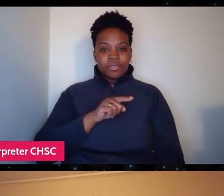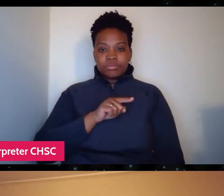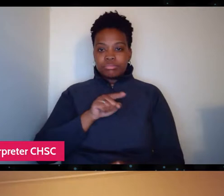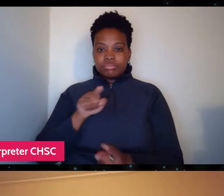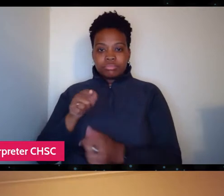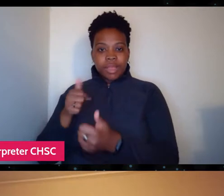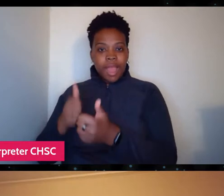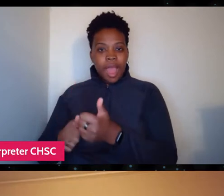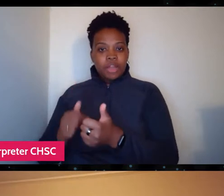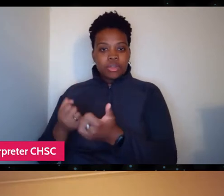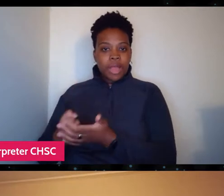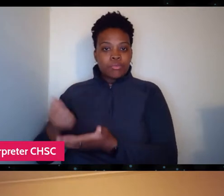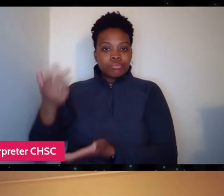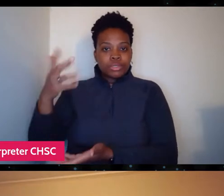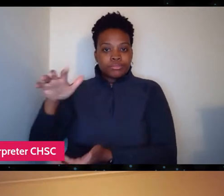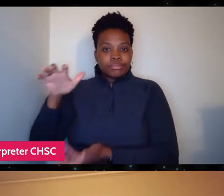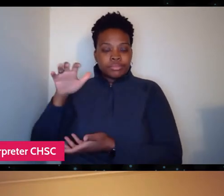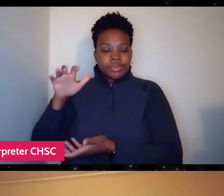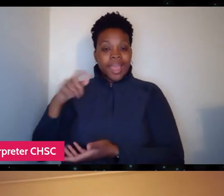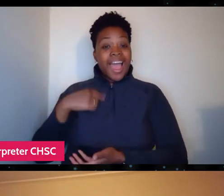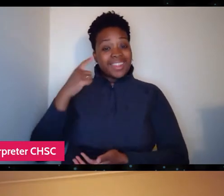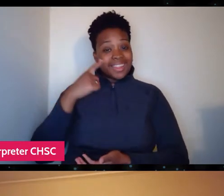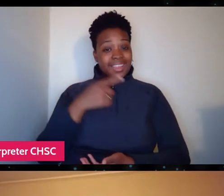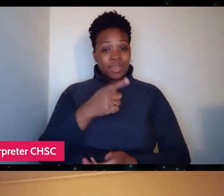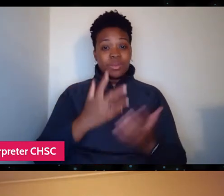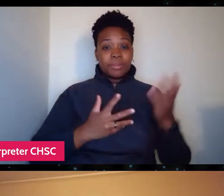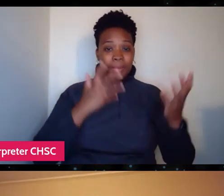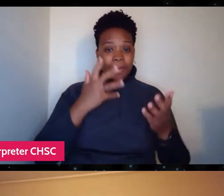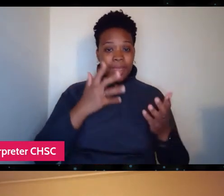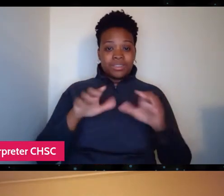I think you would have been completely embarrassed to be classed as somebody in that bracket.